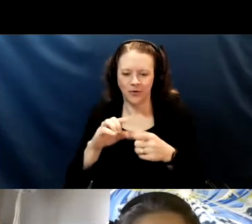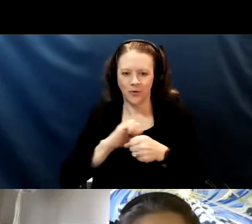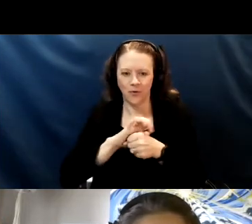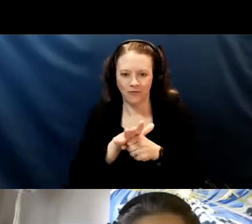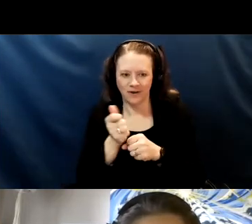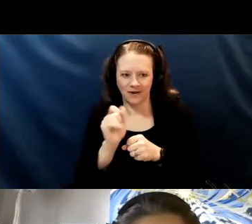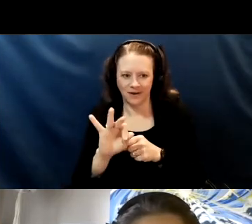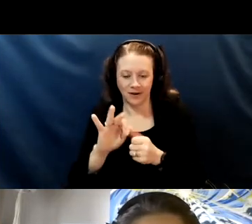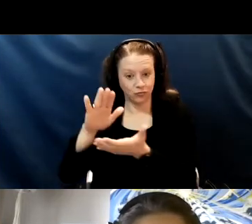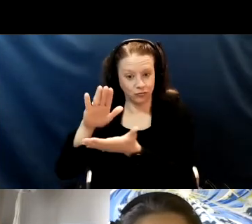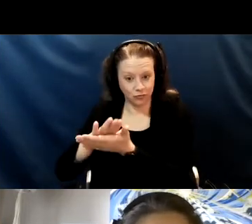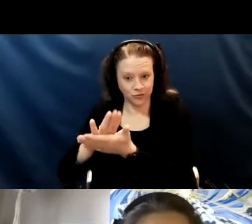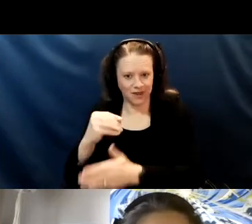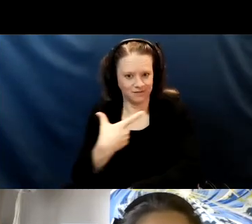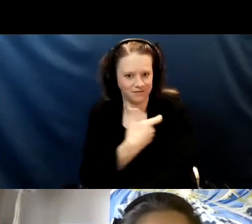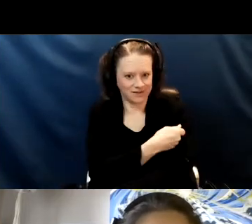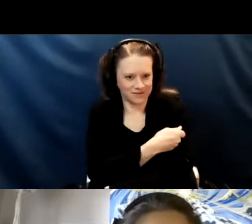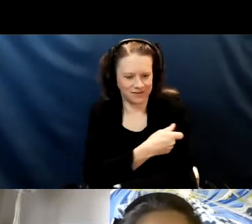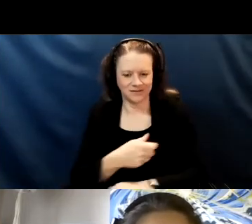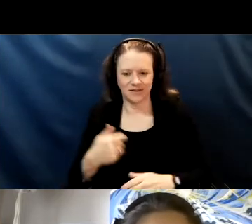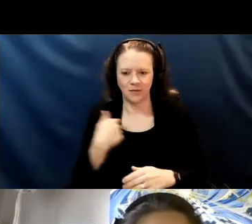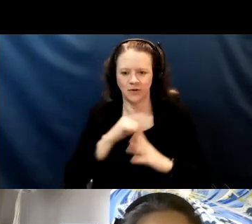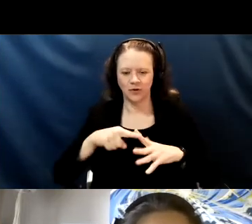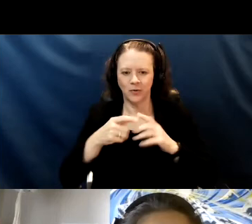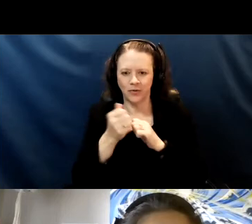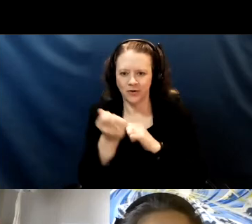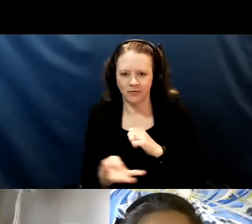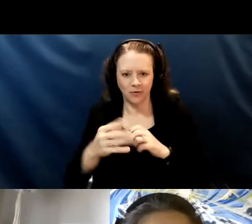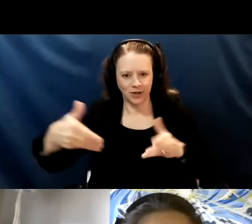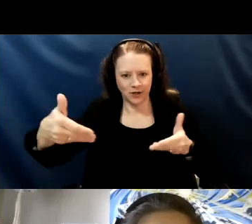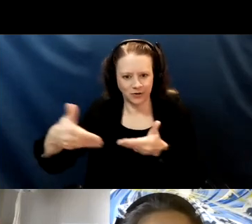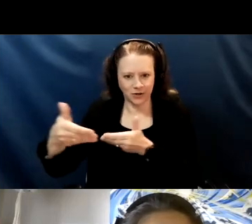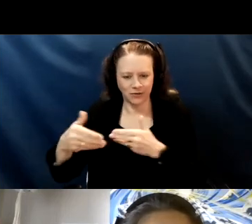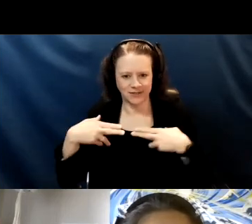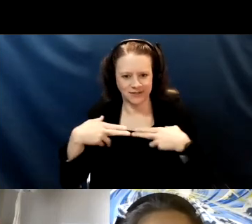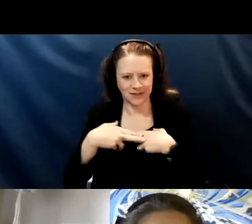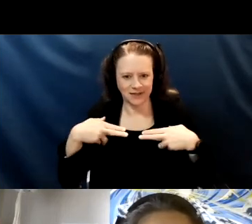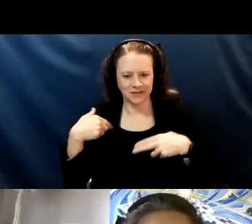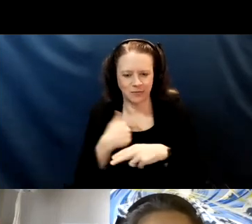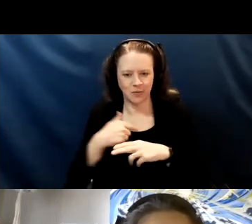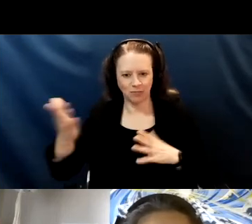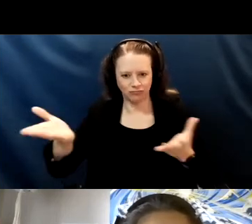We'll start with a few introductory slides and we'll let people in from the waiting room as they join us.